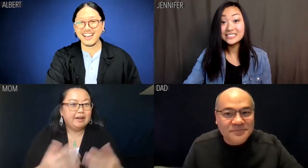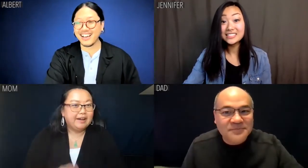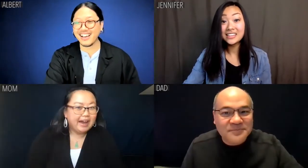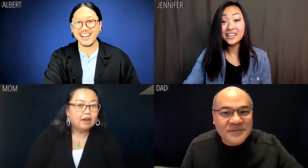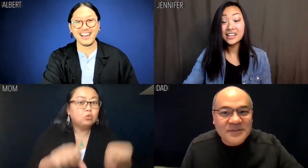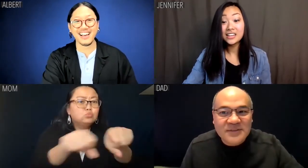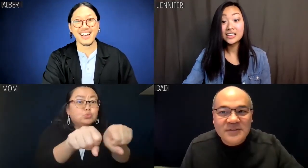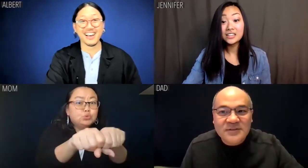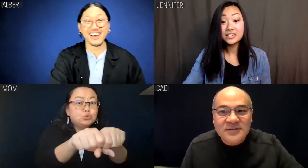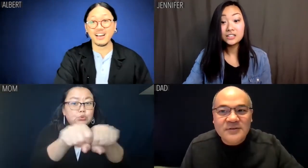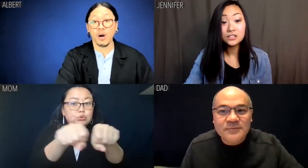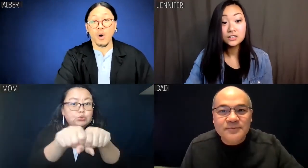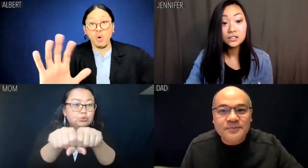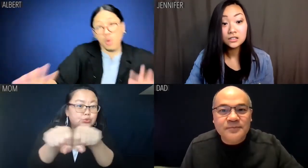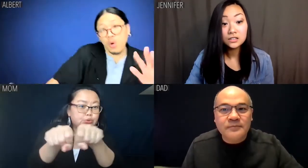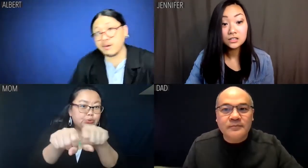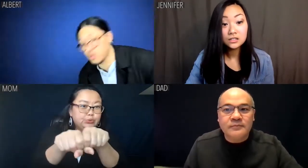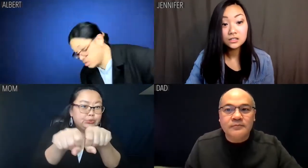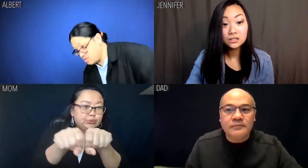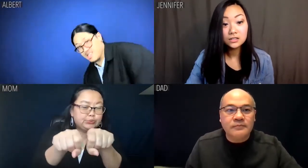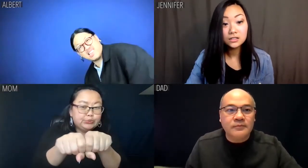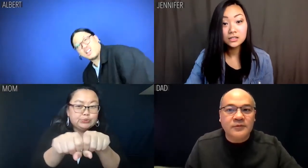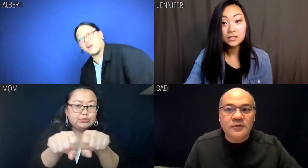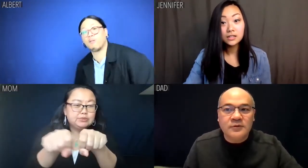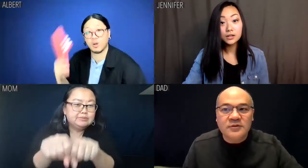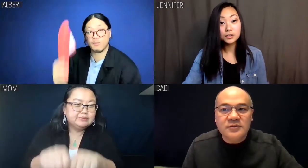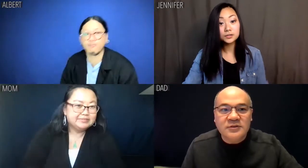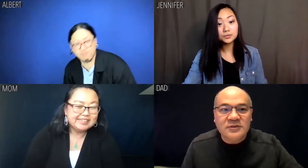Mom: Shoes. Shoes, shoes, shoes --